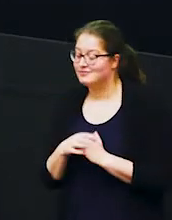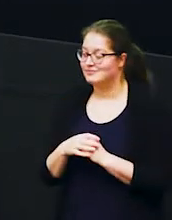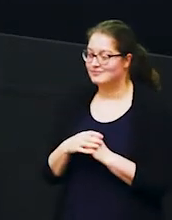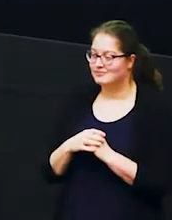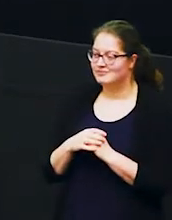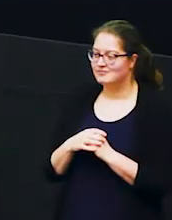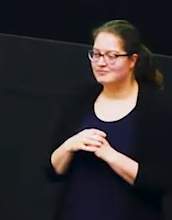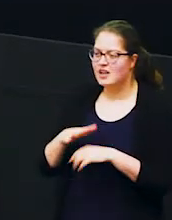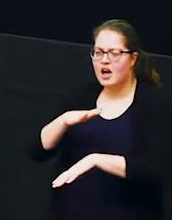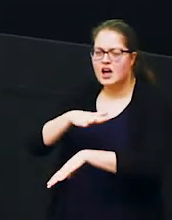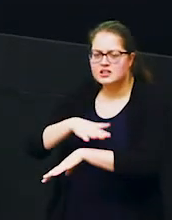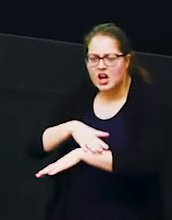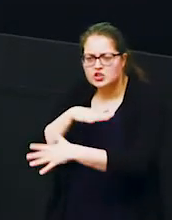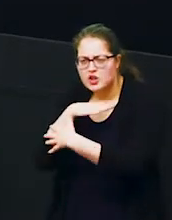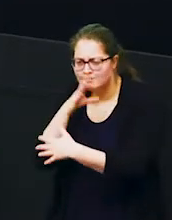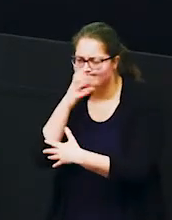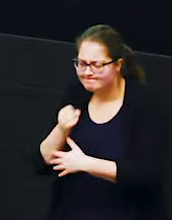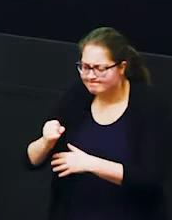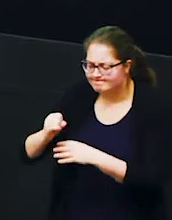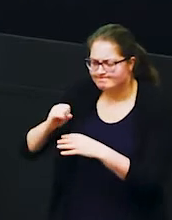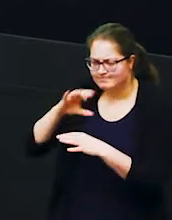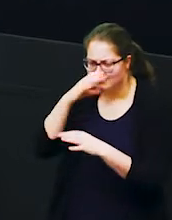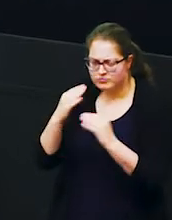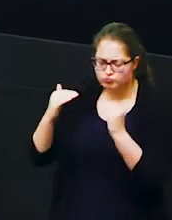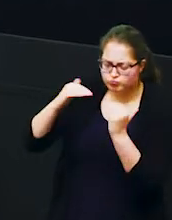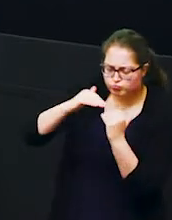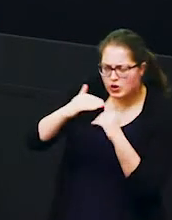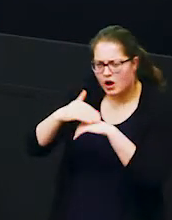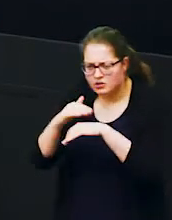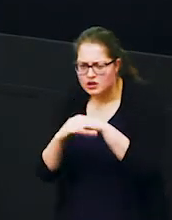of touching of one another so elephants will use their trunks to touch one another to say hello